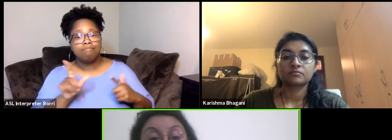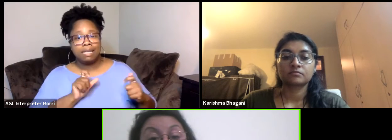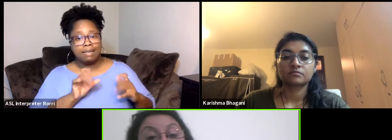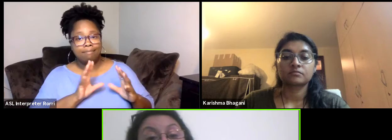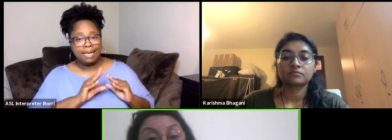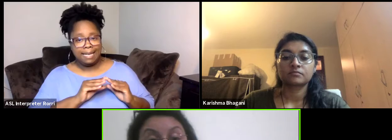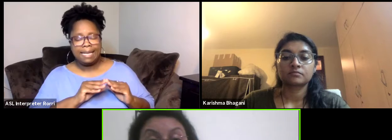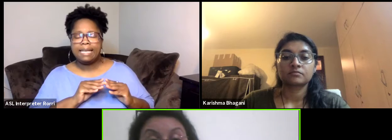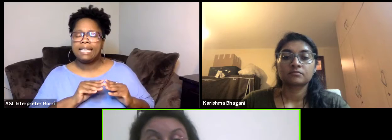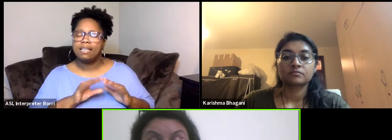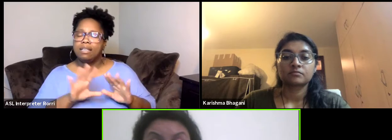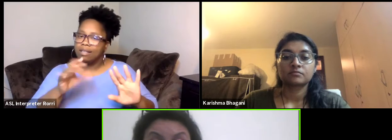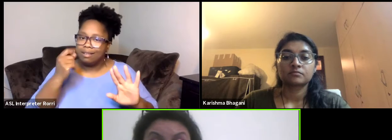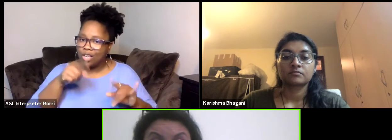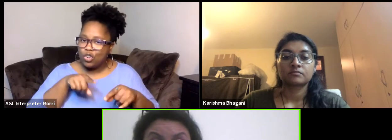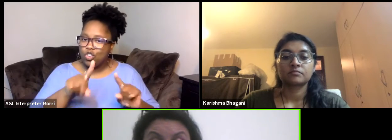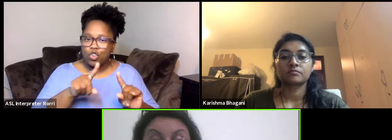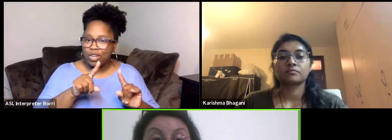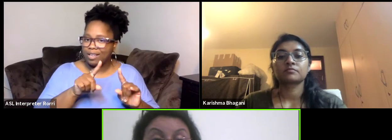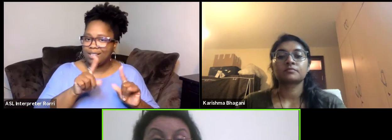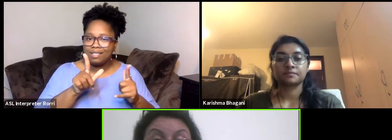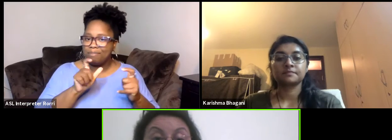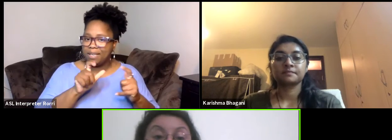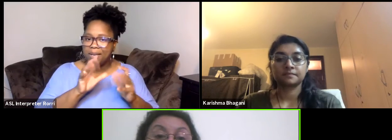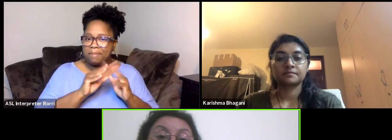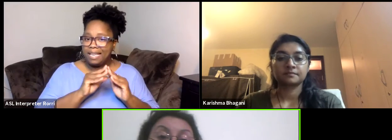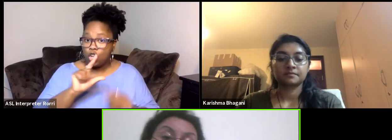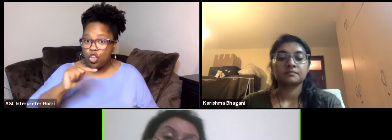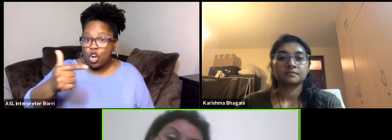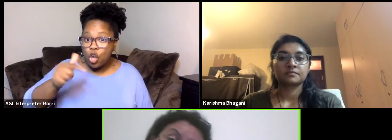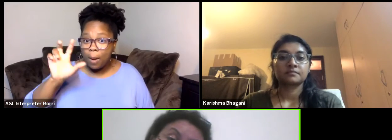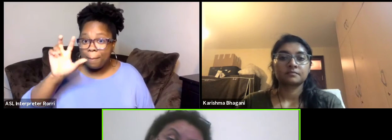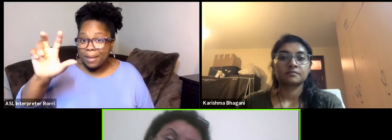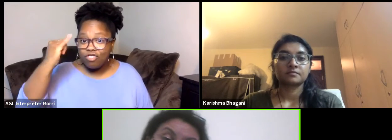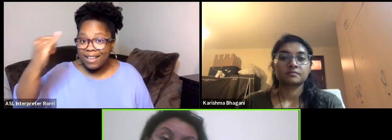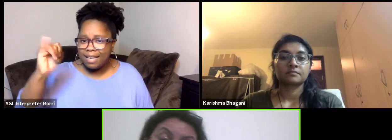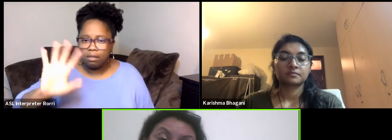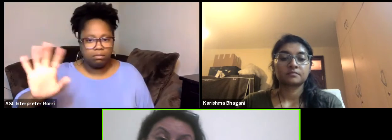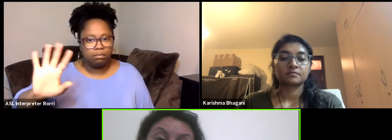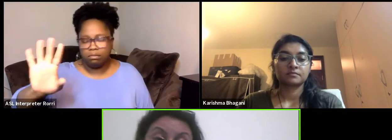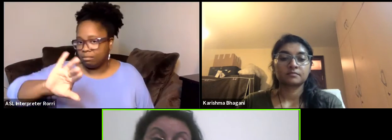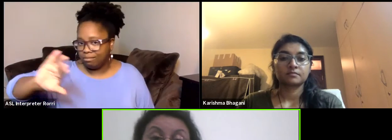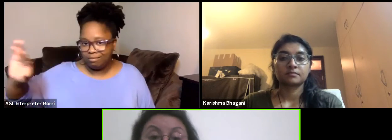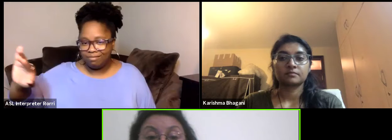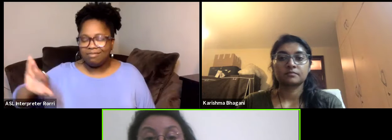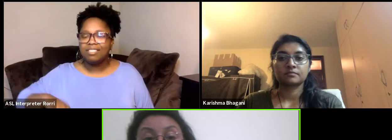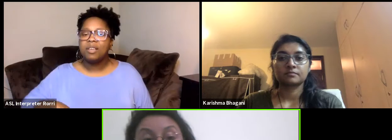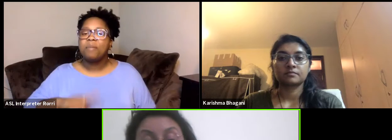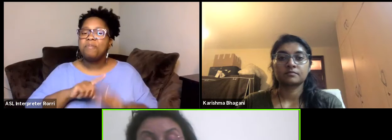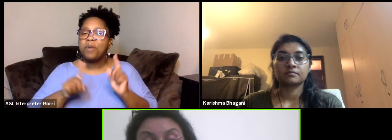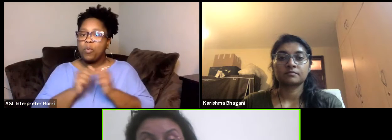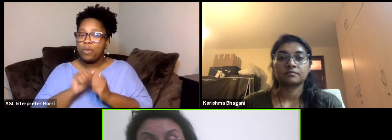you won't have the time to peach. But when you have the booth the donor when they finish